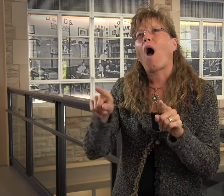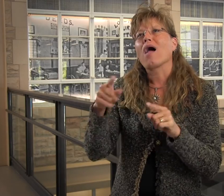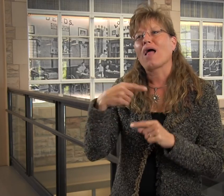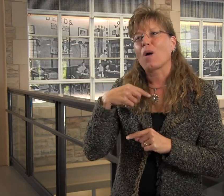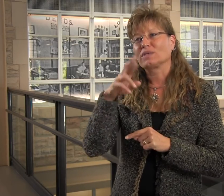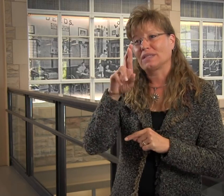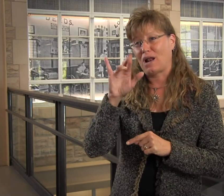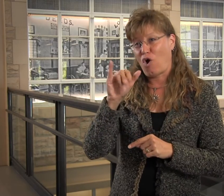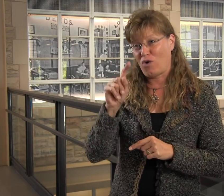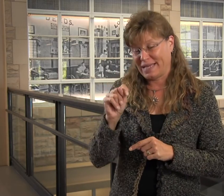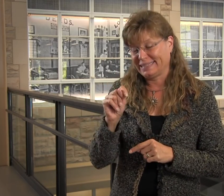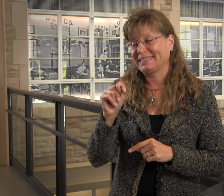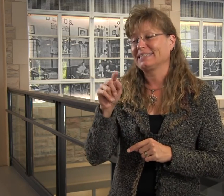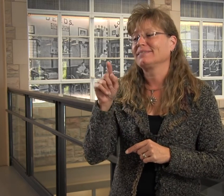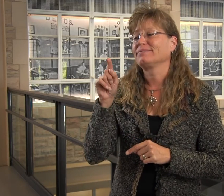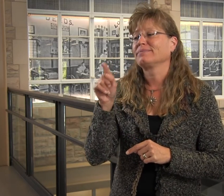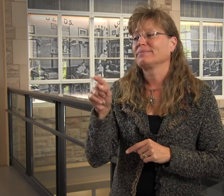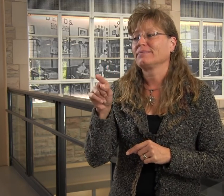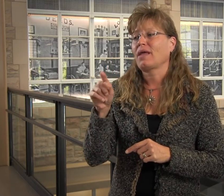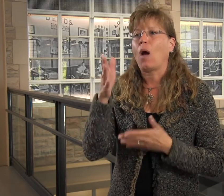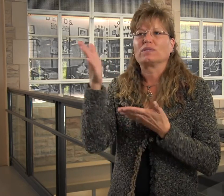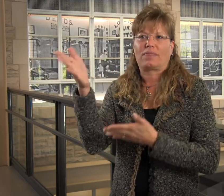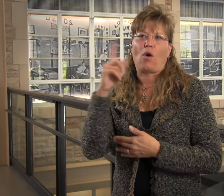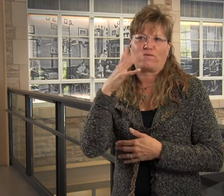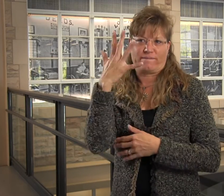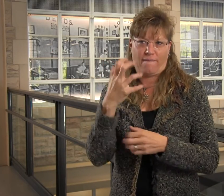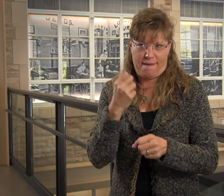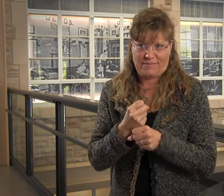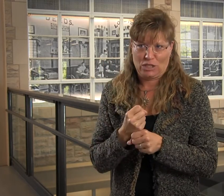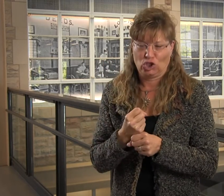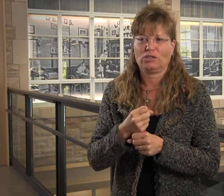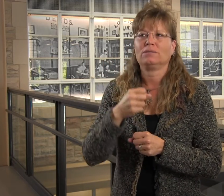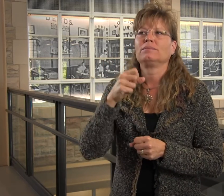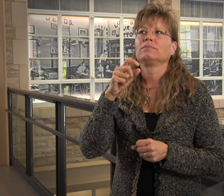While I was at RIT, I was there for five years,